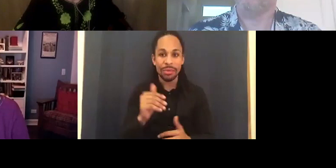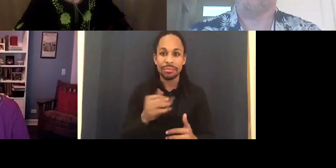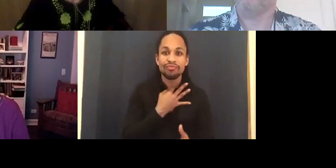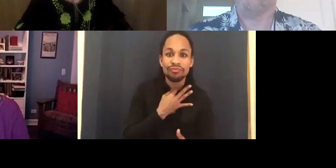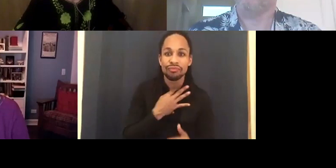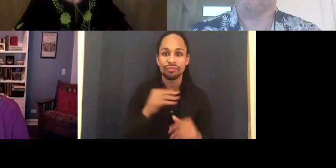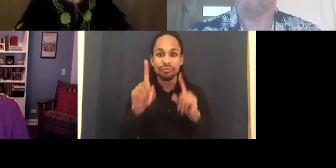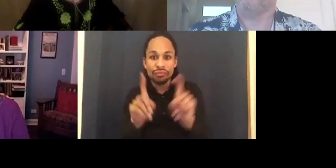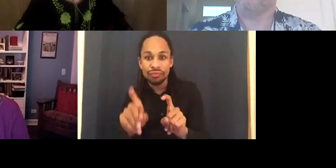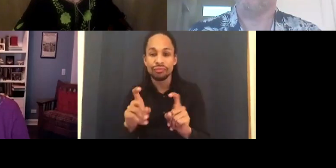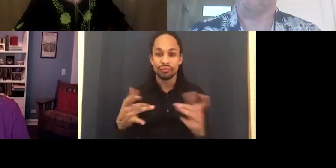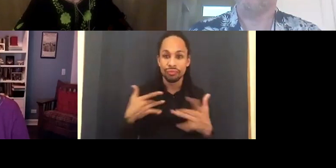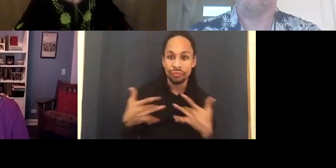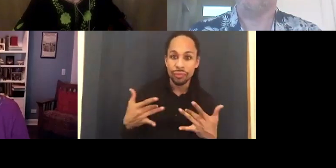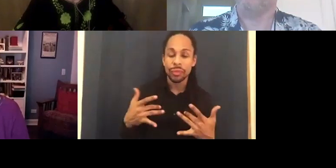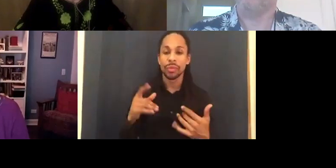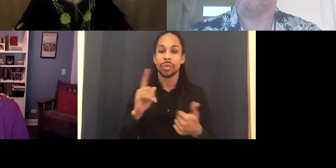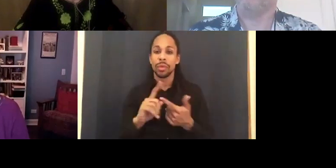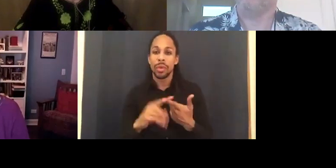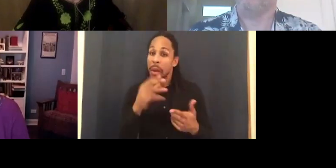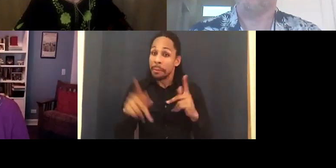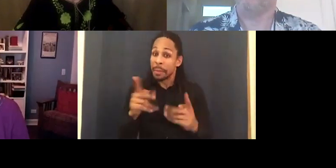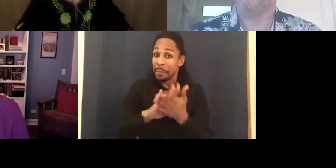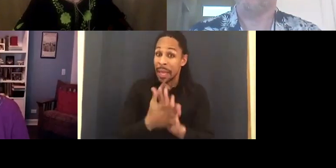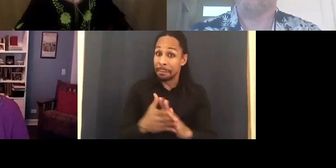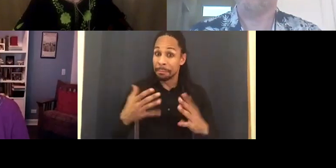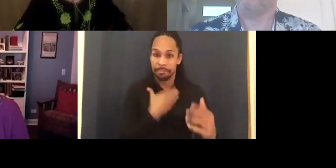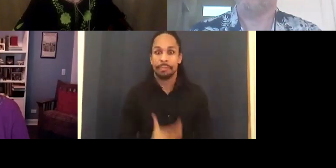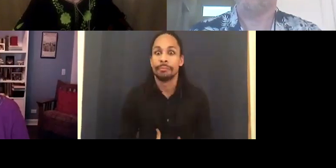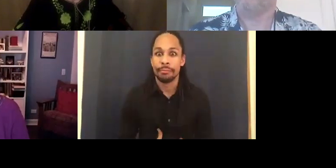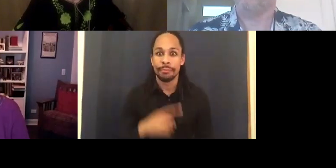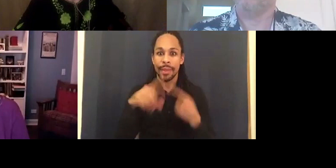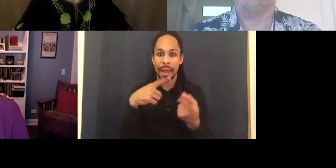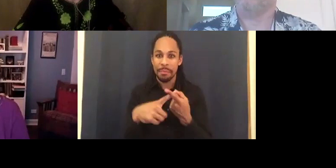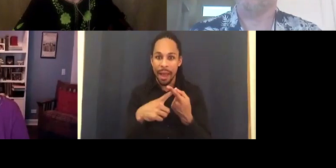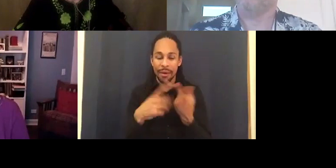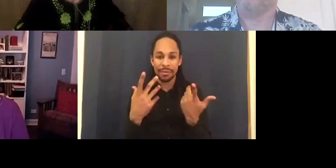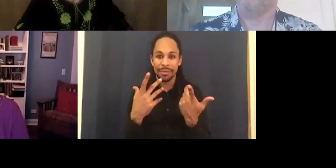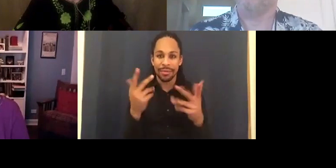so passionate about on the topic. The conversations -- we were just